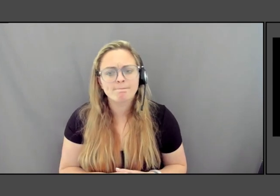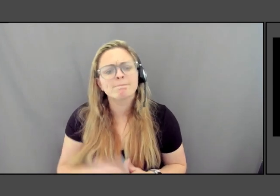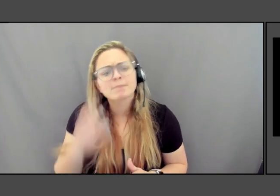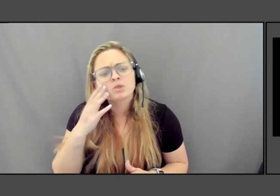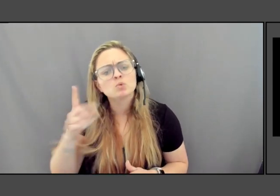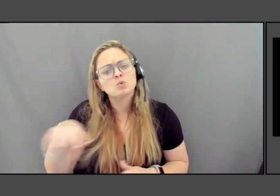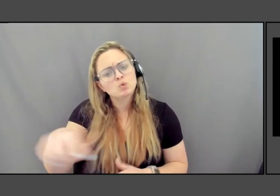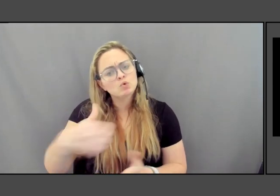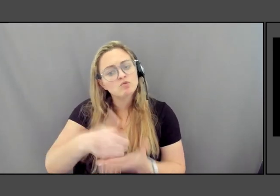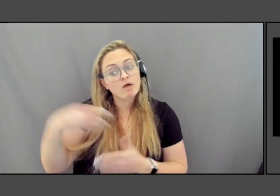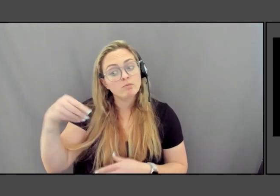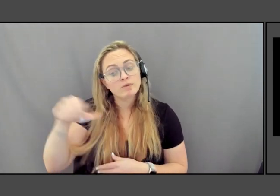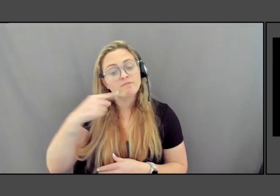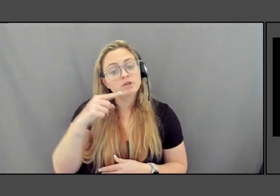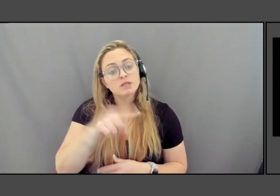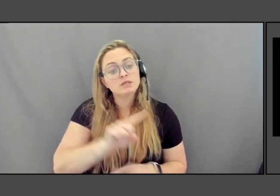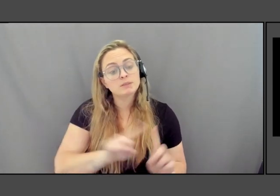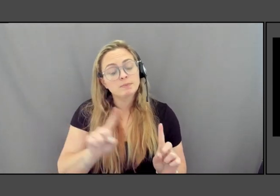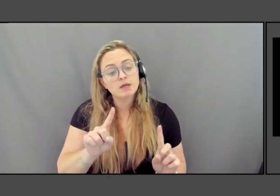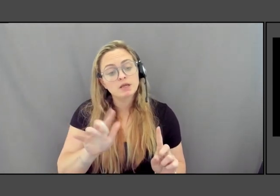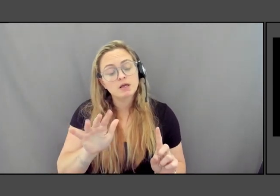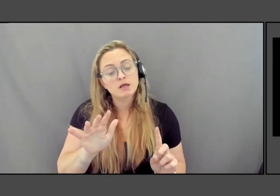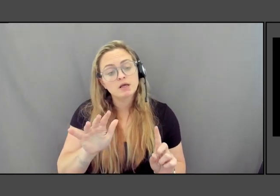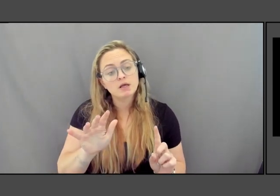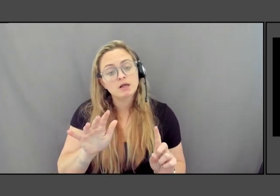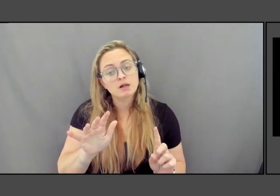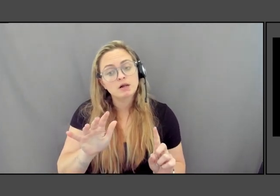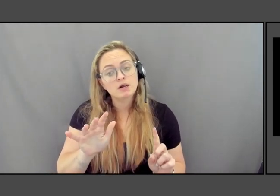And also the the sensitivity issue is huge.